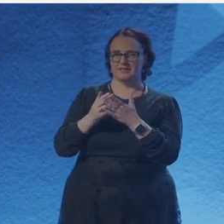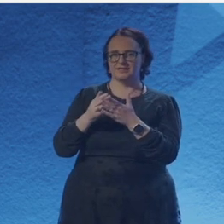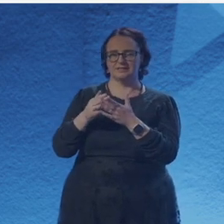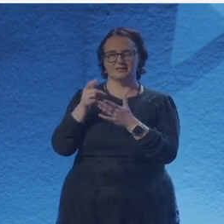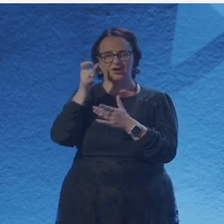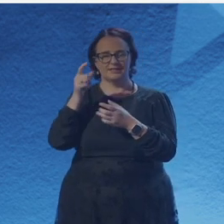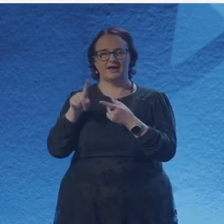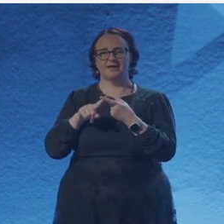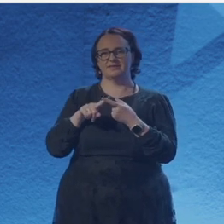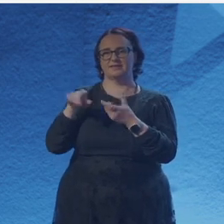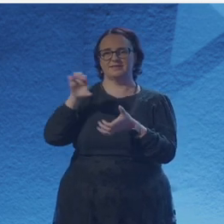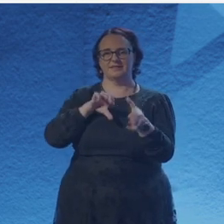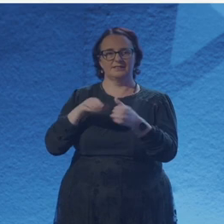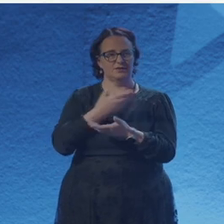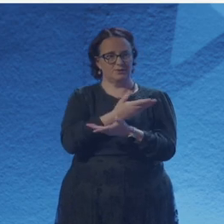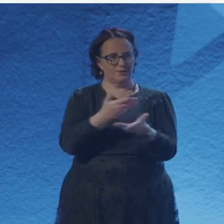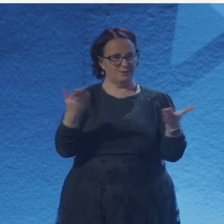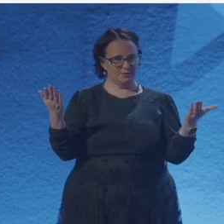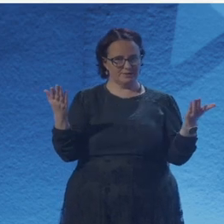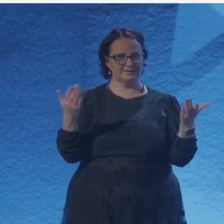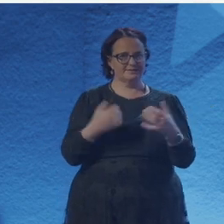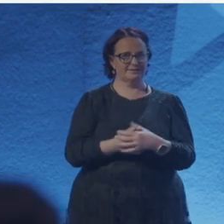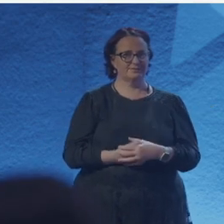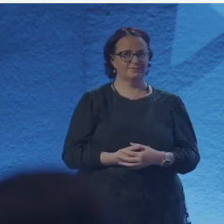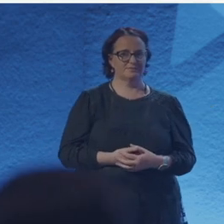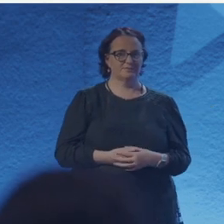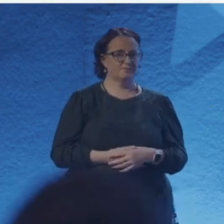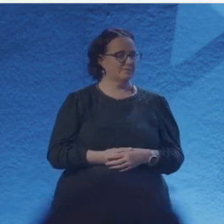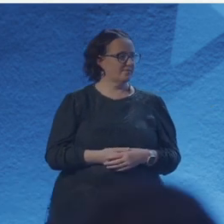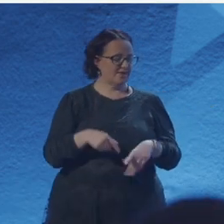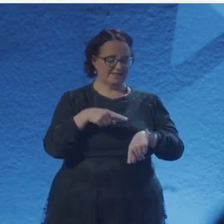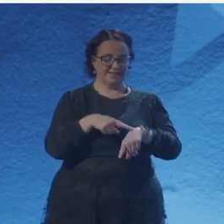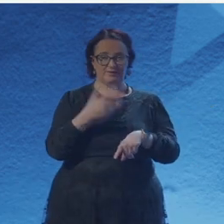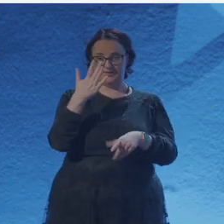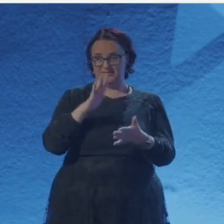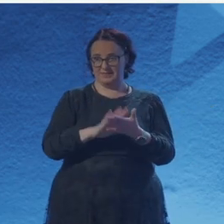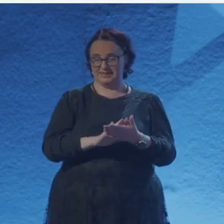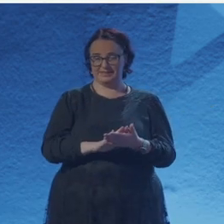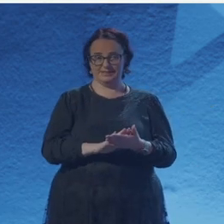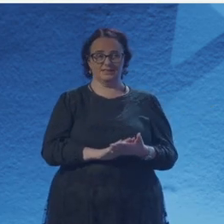I chatted to her about it because I yeah, it just made sense to me that the two would overlap.